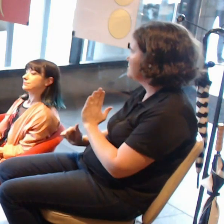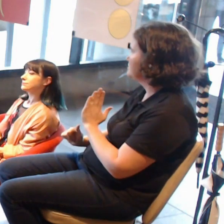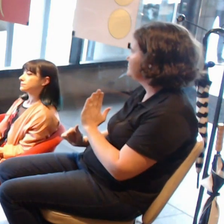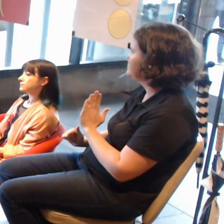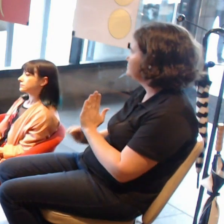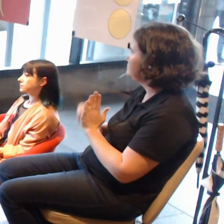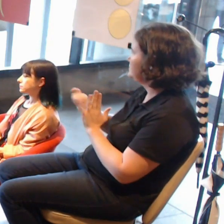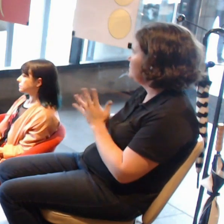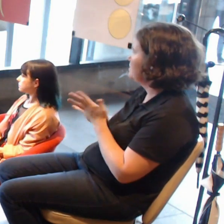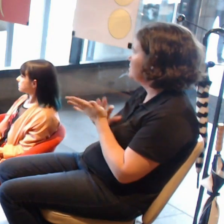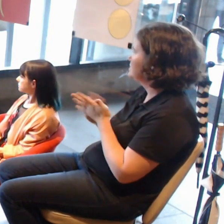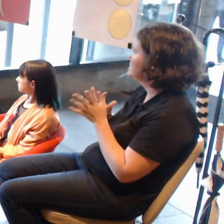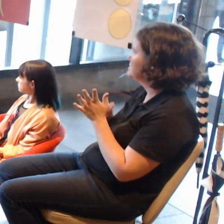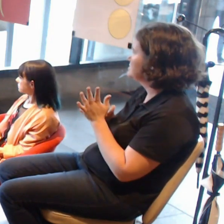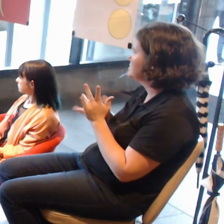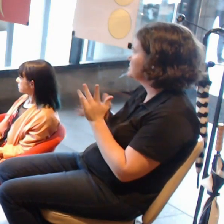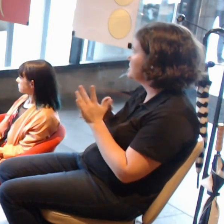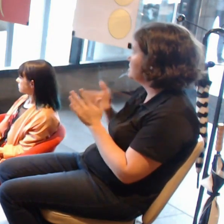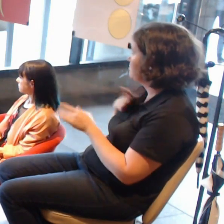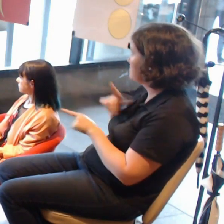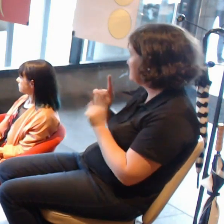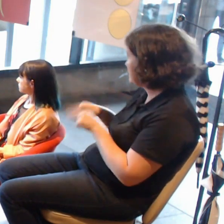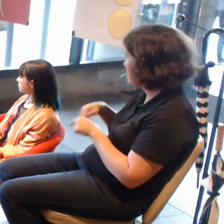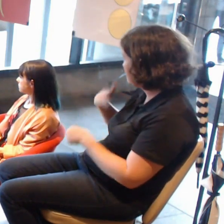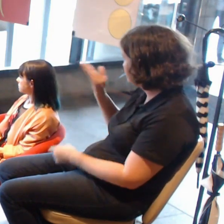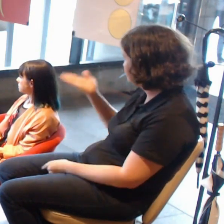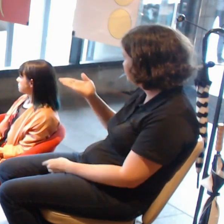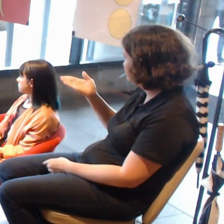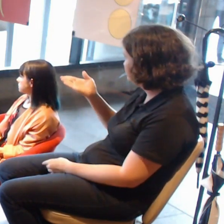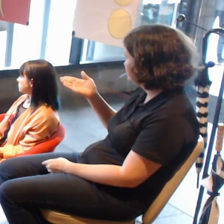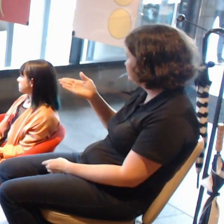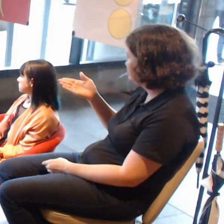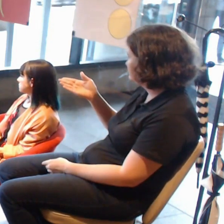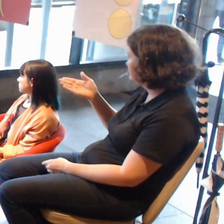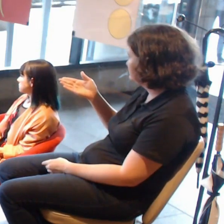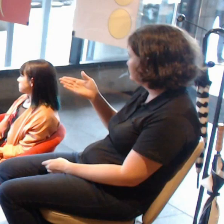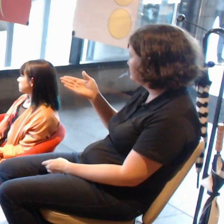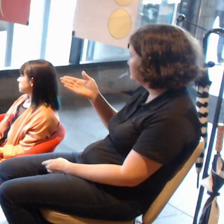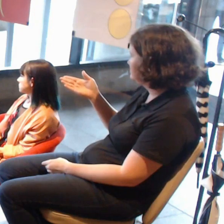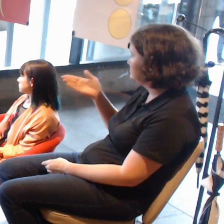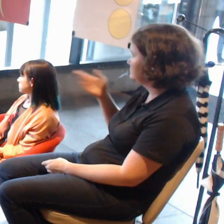I'm thinking about that. I think two paths.